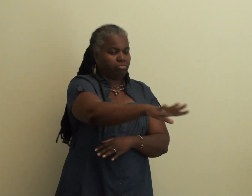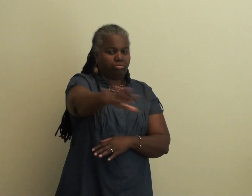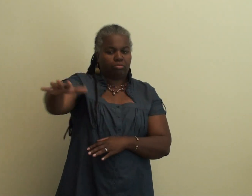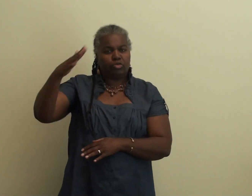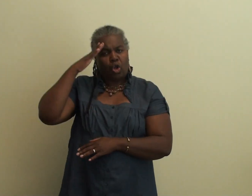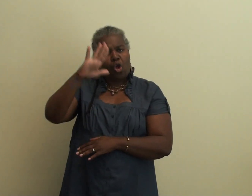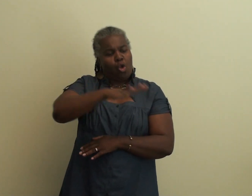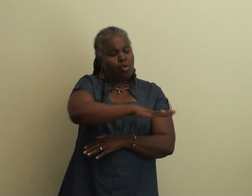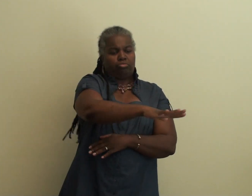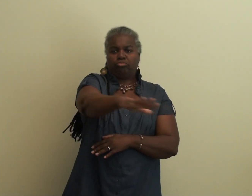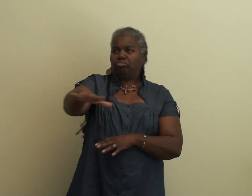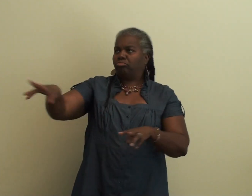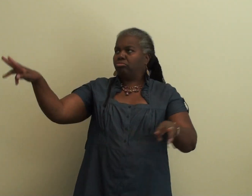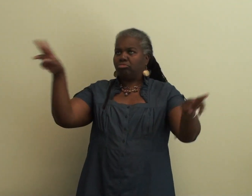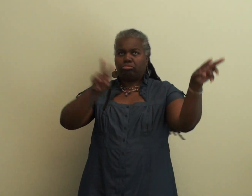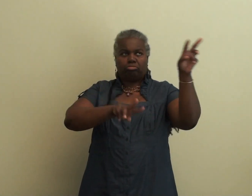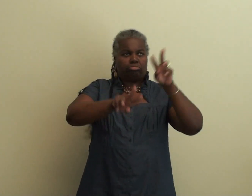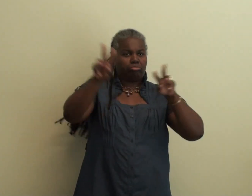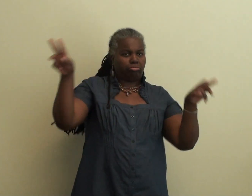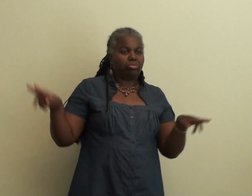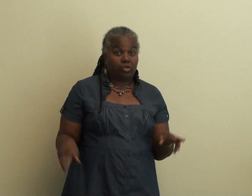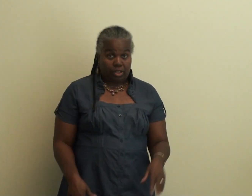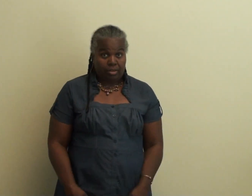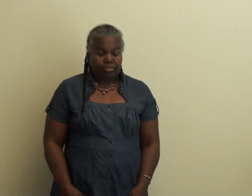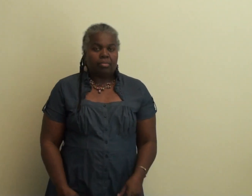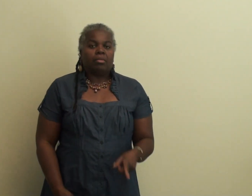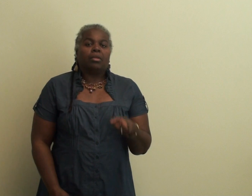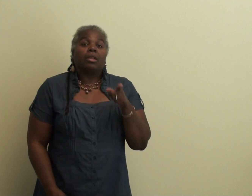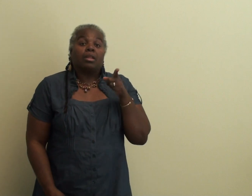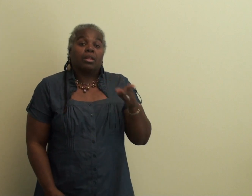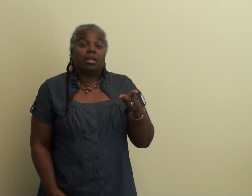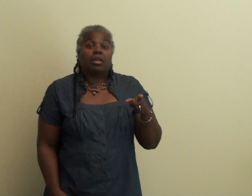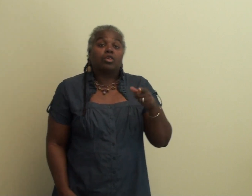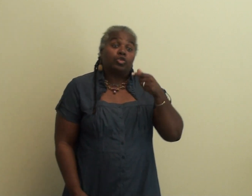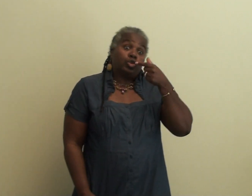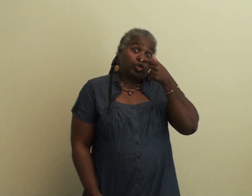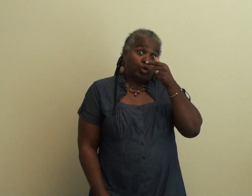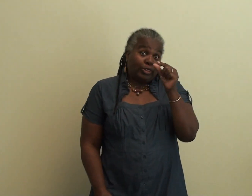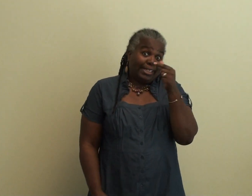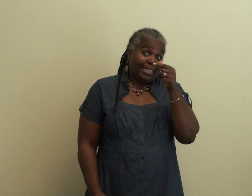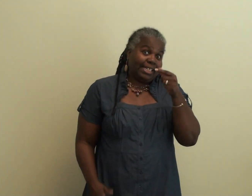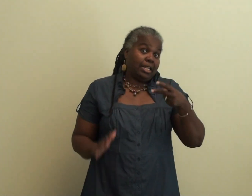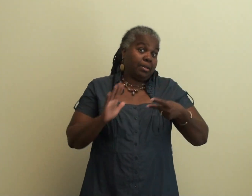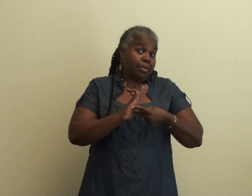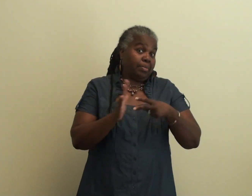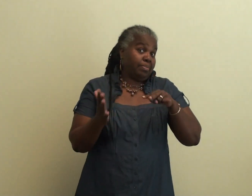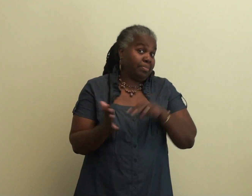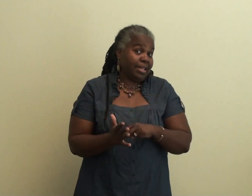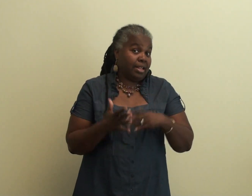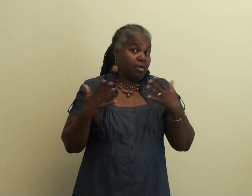water conditions are before you go out in it.